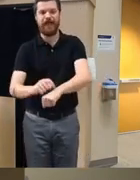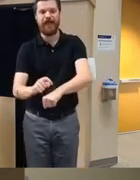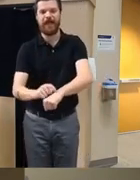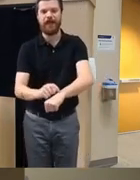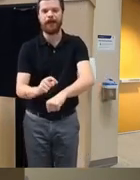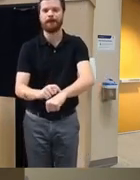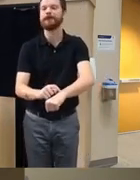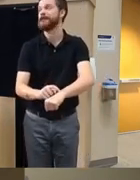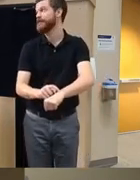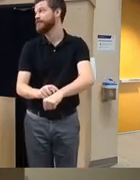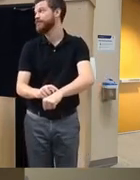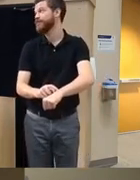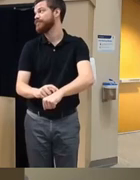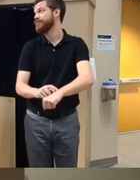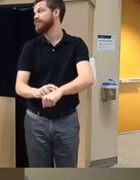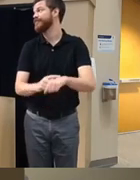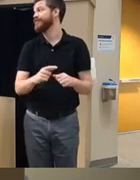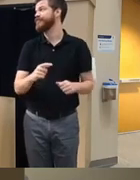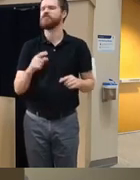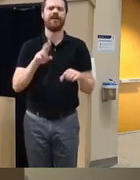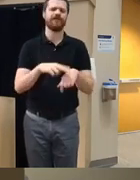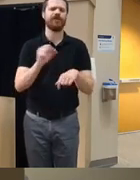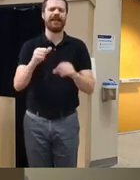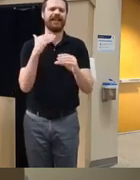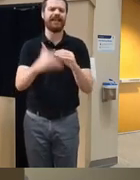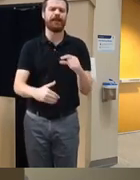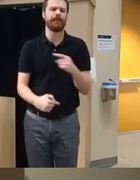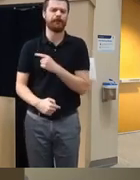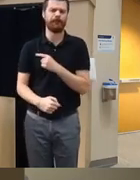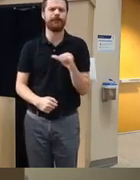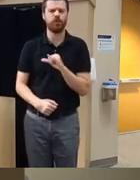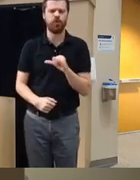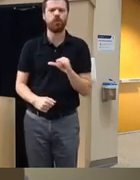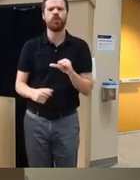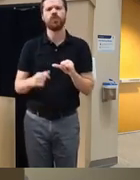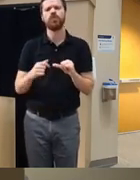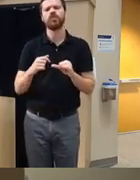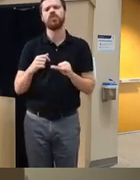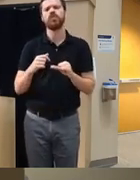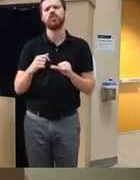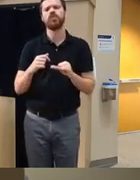have to I mean we I'll make her email address available so that you can interact with her in